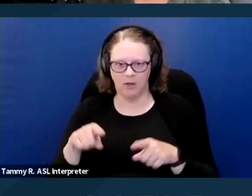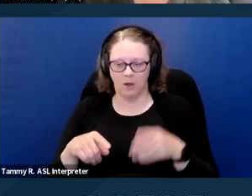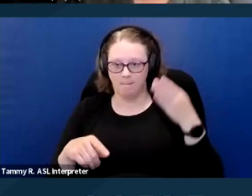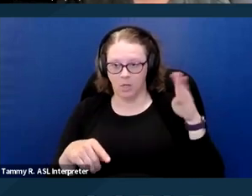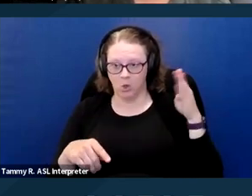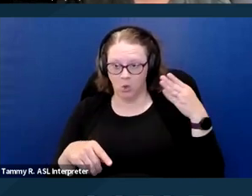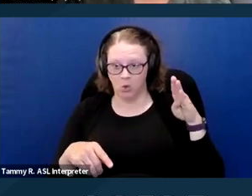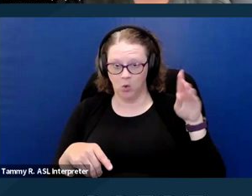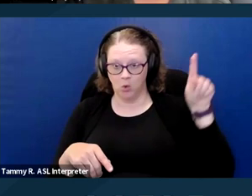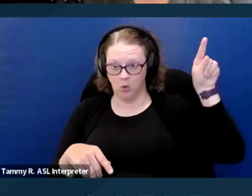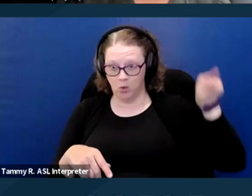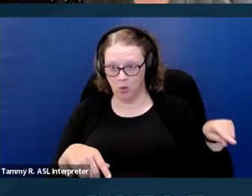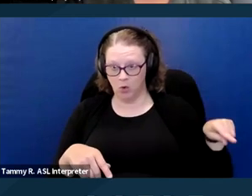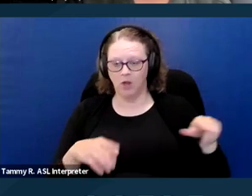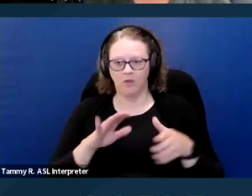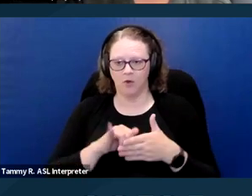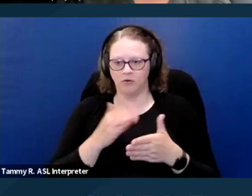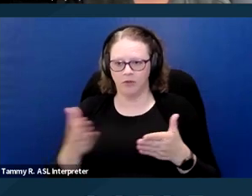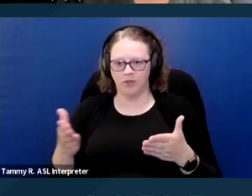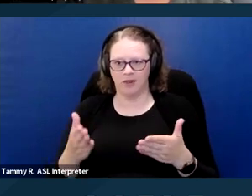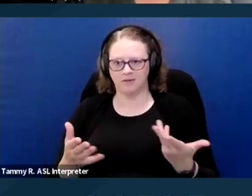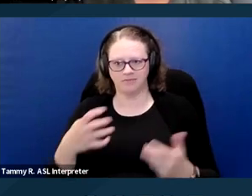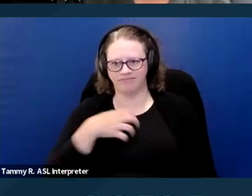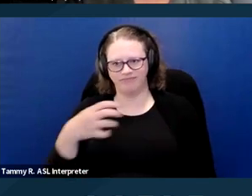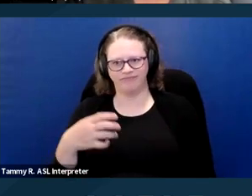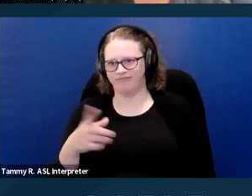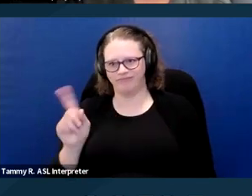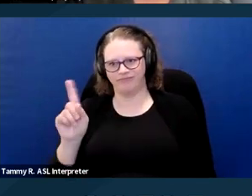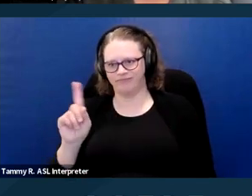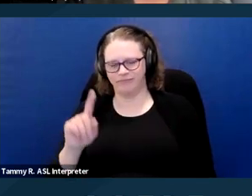of the things that would be objectionable on this form.